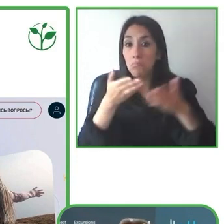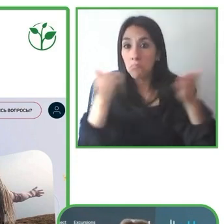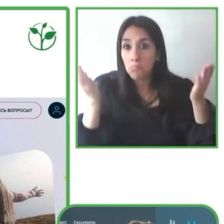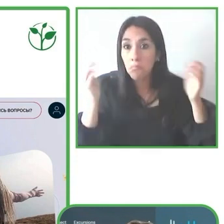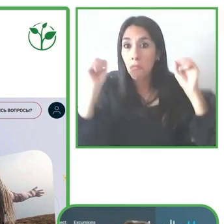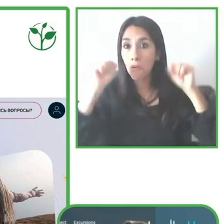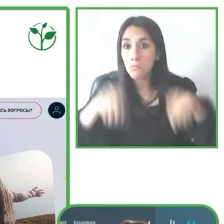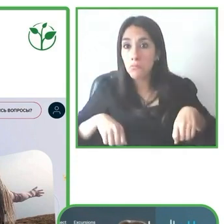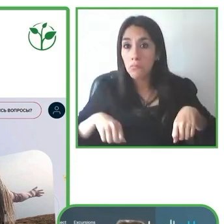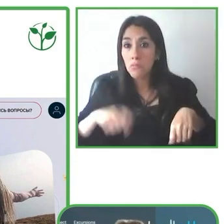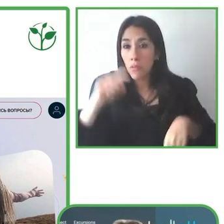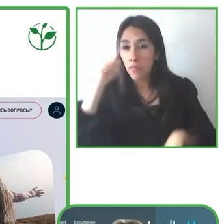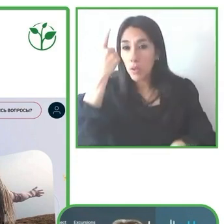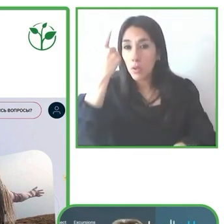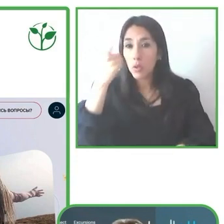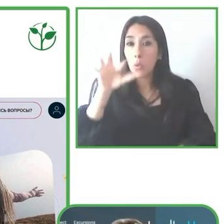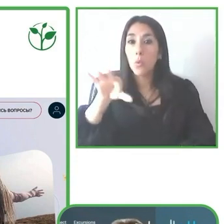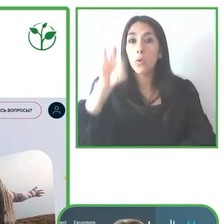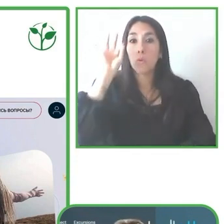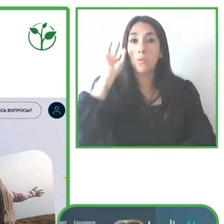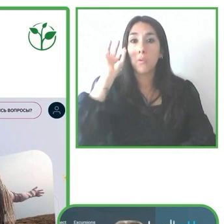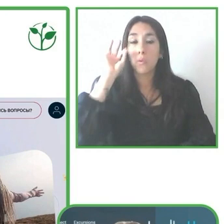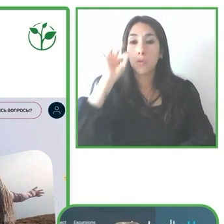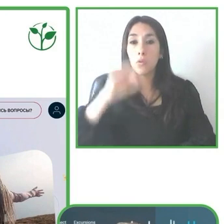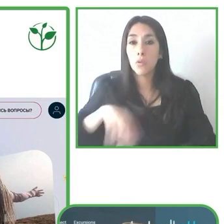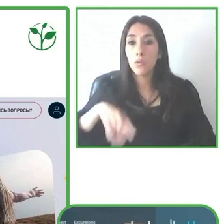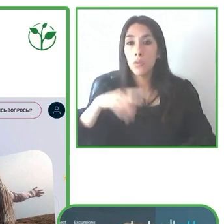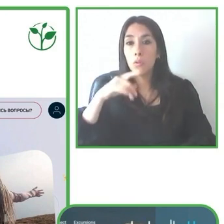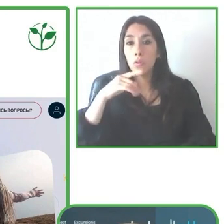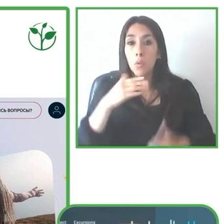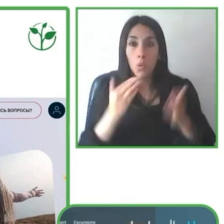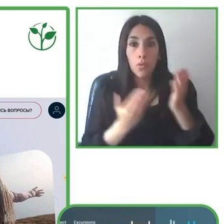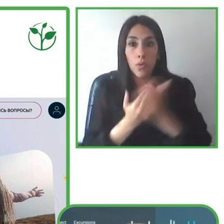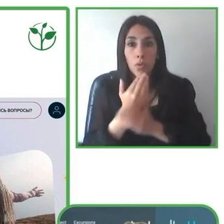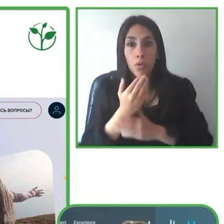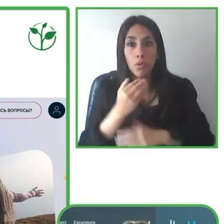and travel professionals learn how to make tourism accessible